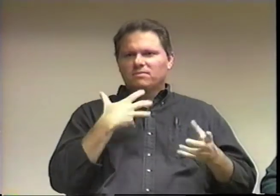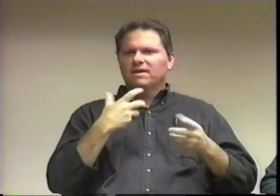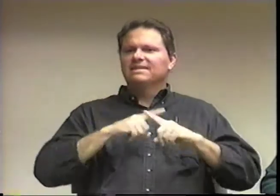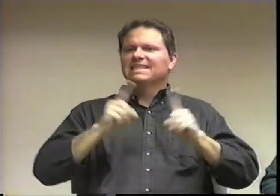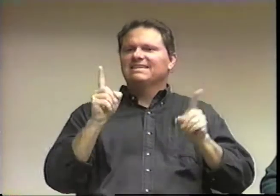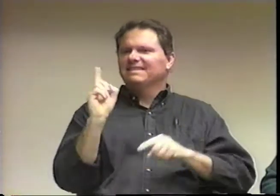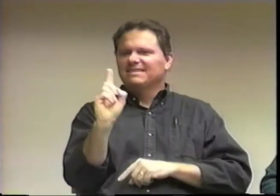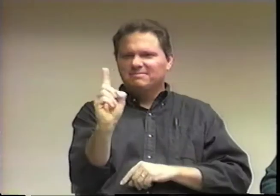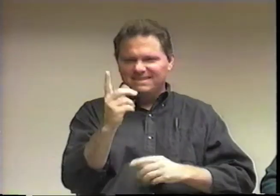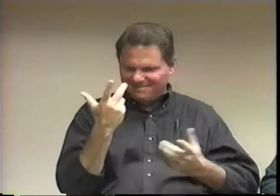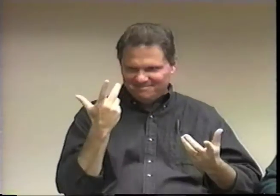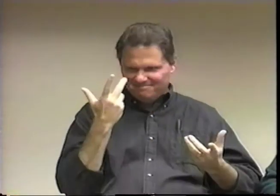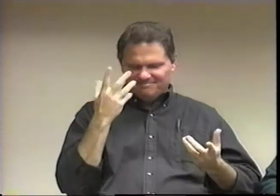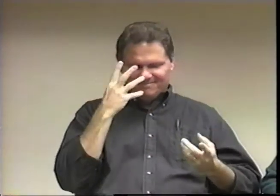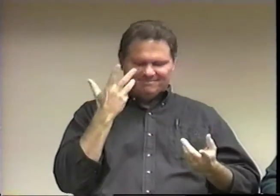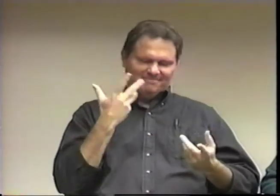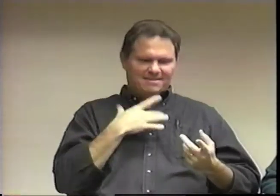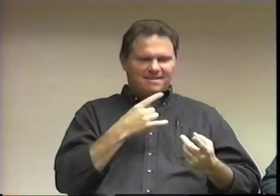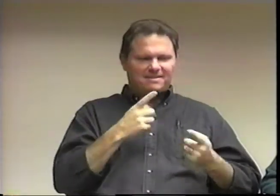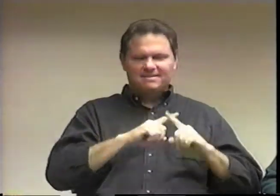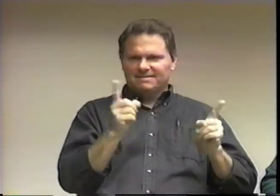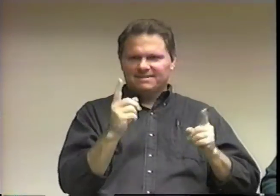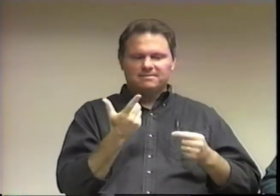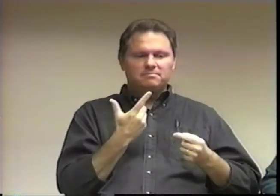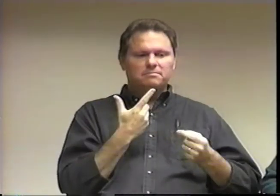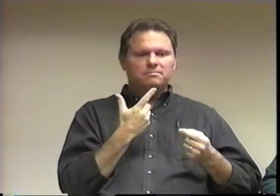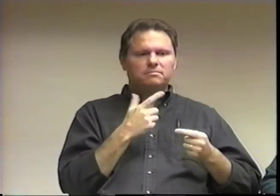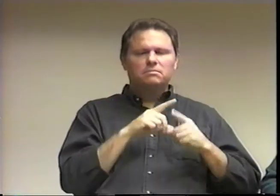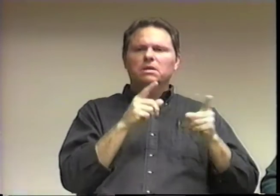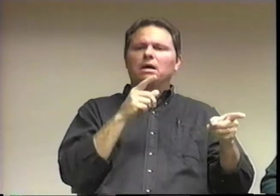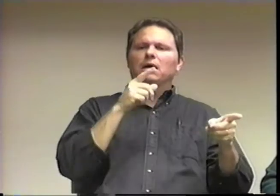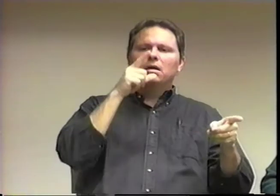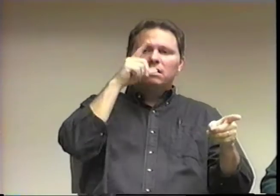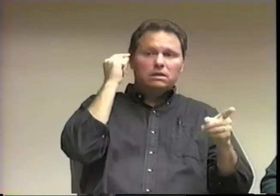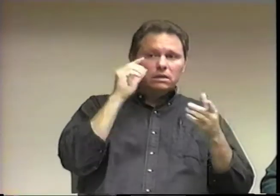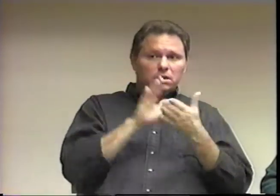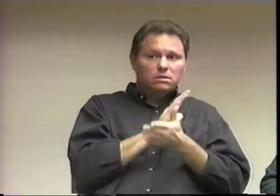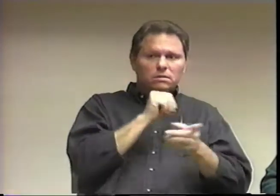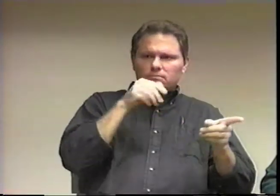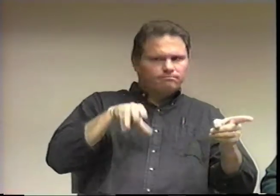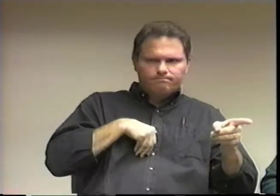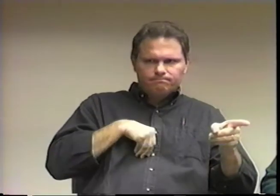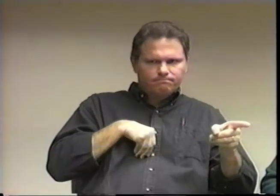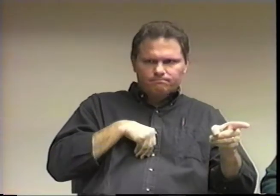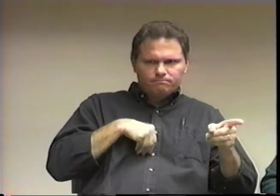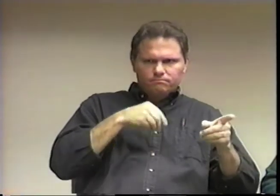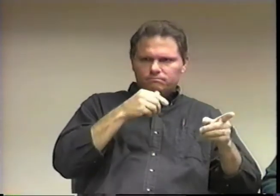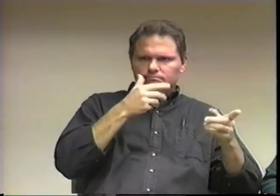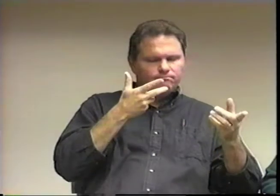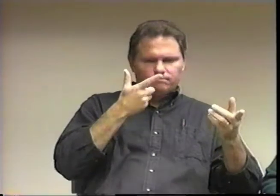because I was bored there and wanted to move somewhere else, I was definitely ready for a change.